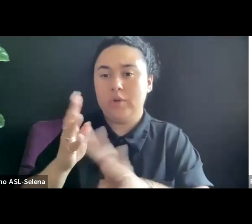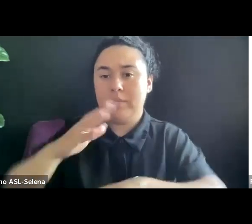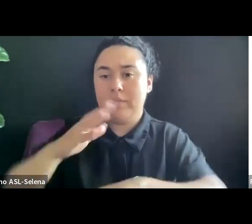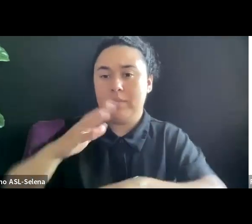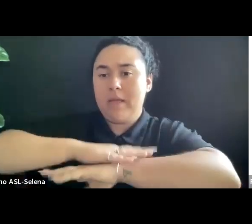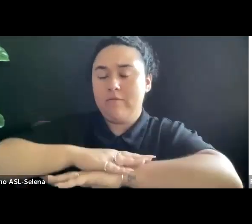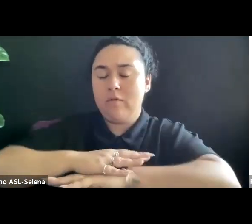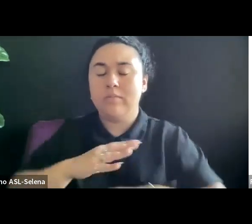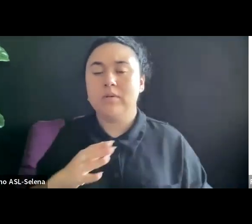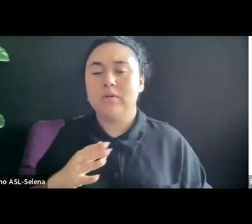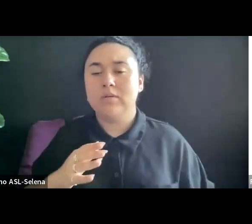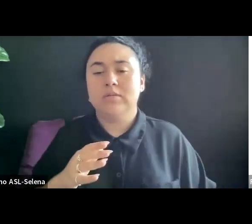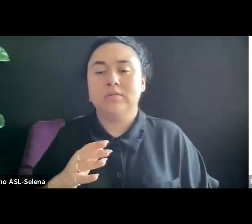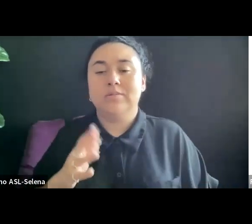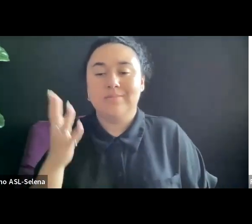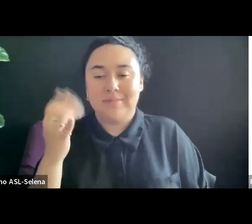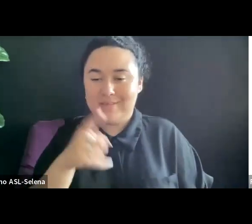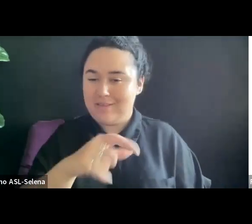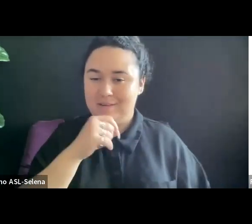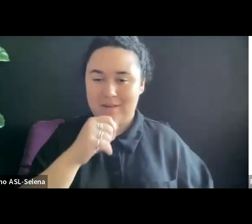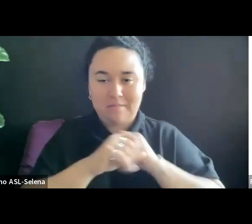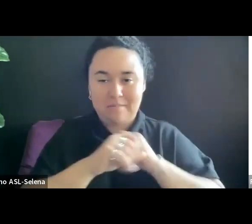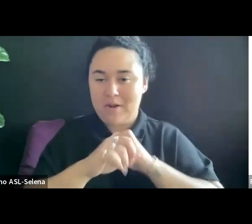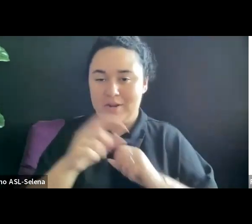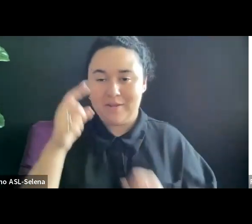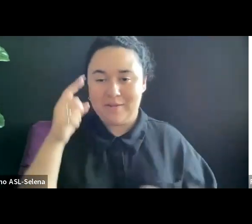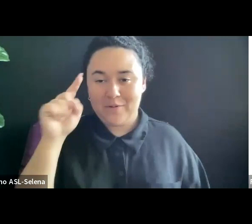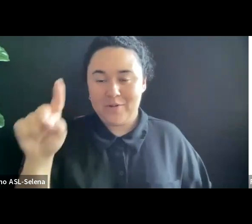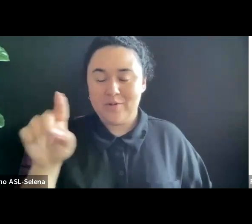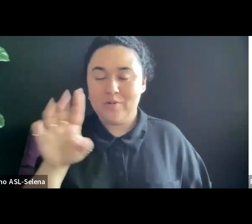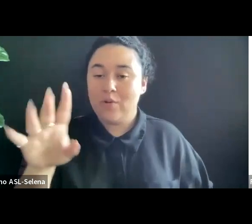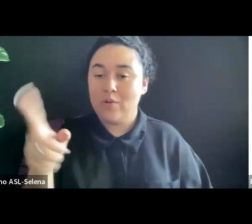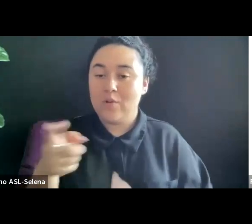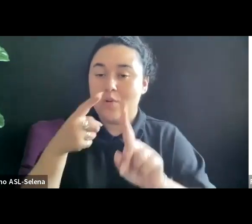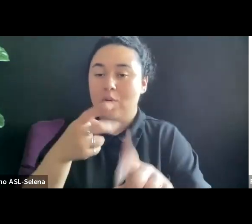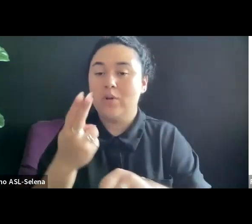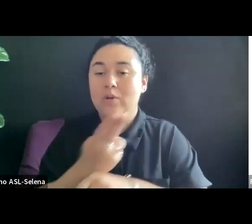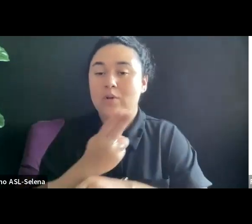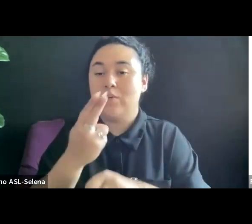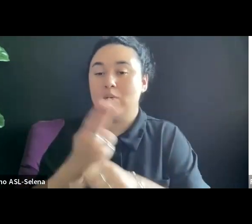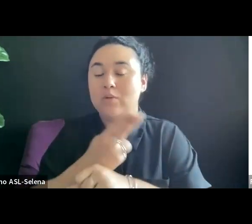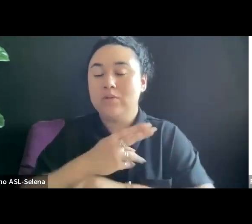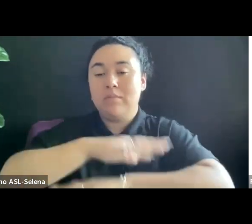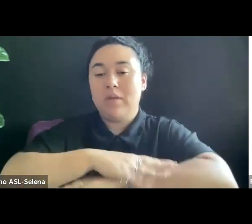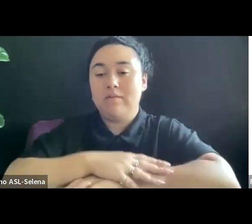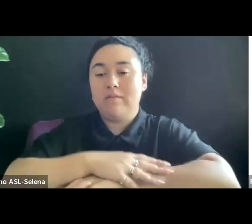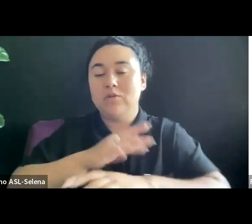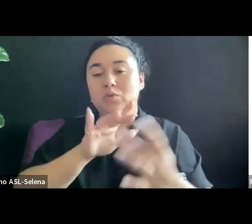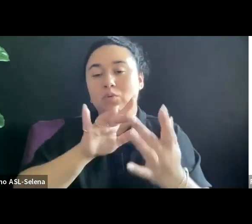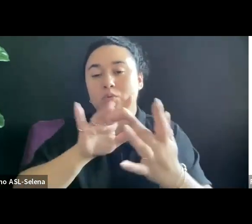THEY ARE NOT MARKETING FOR YOU. YOUR GOAL SHOULD BE TO REACH A INTENDED AUDIENCE.